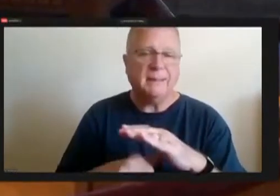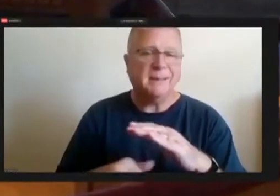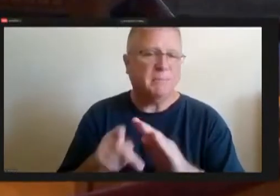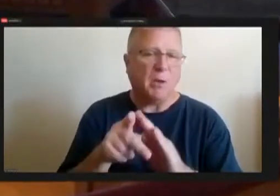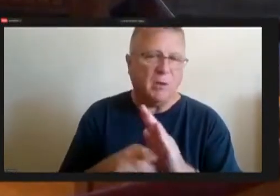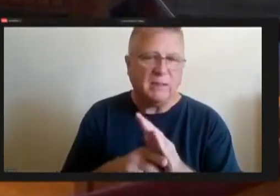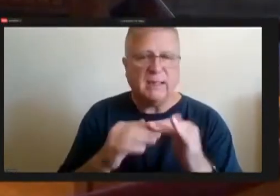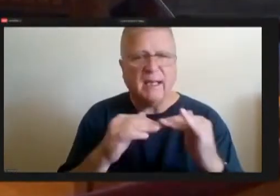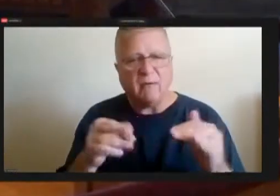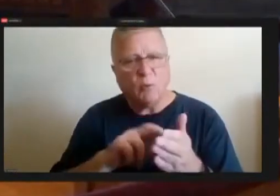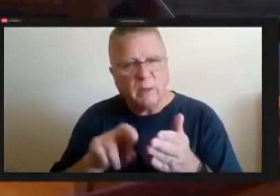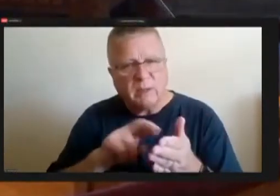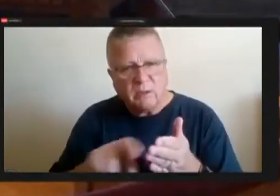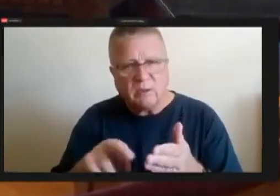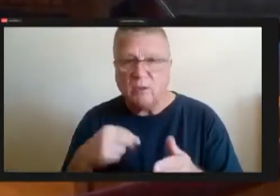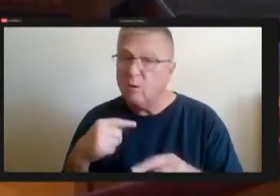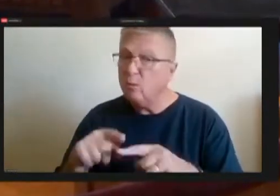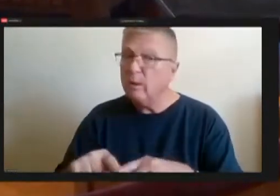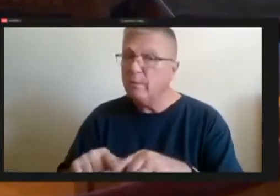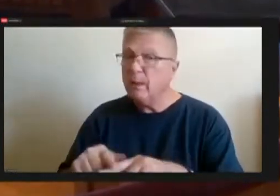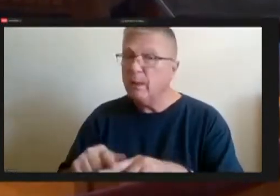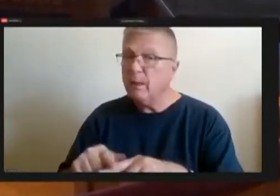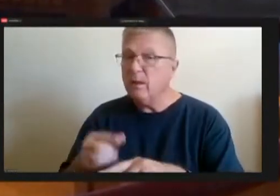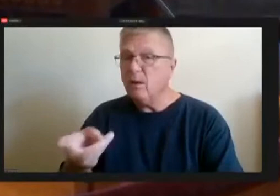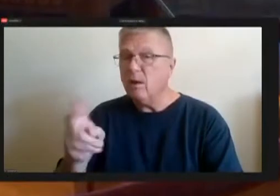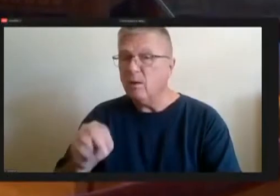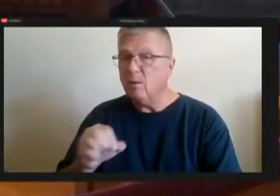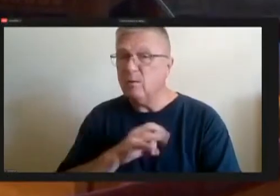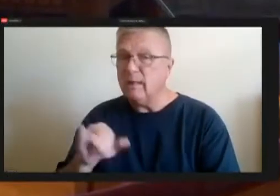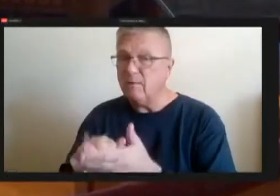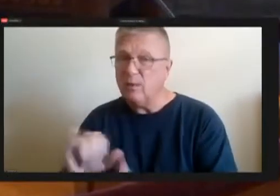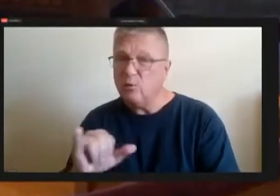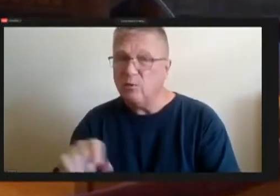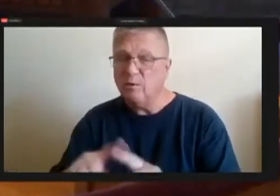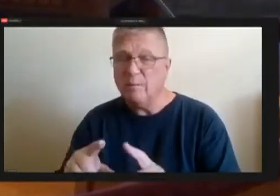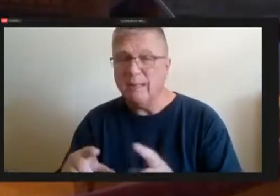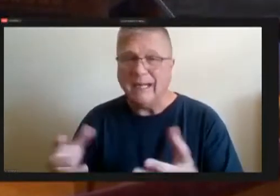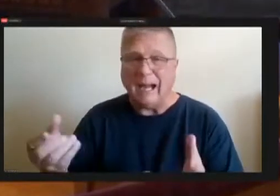we lean on our own staff for that as well but it's a bit of a juggle them handling